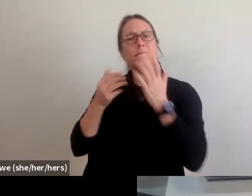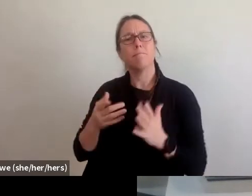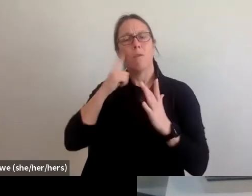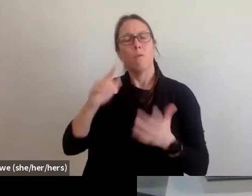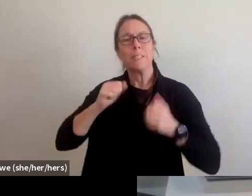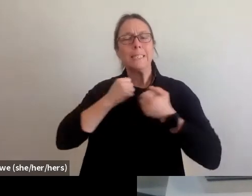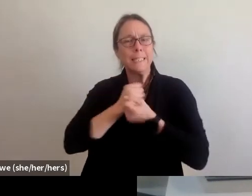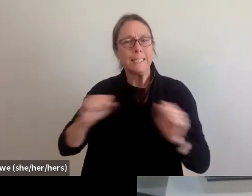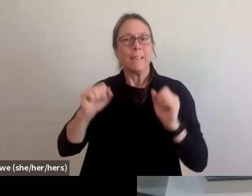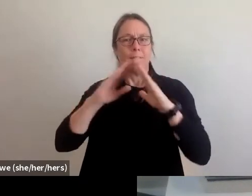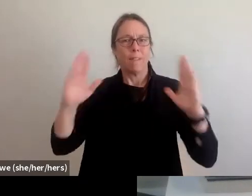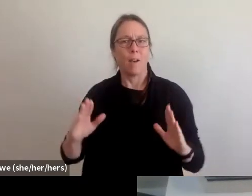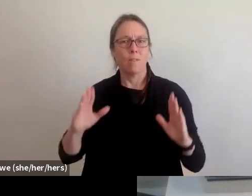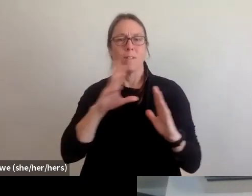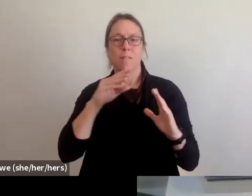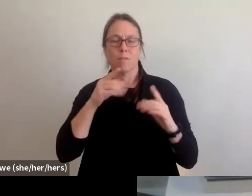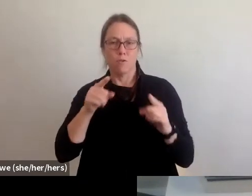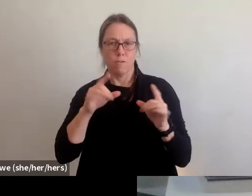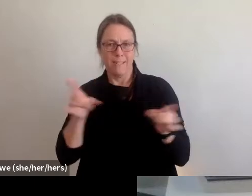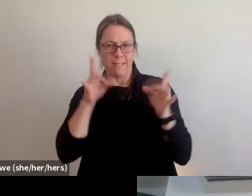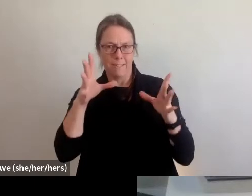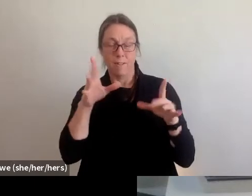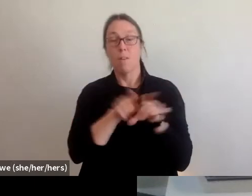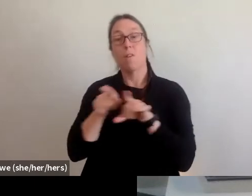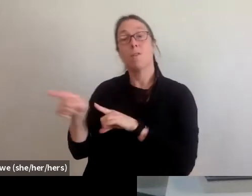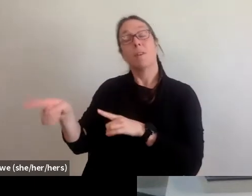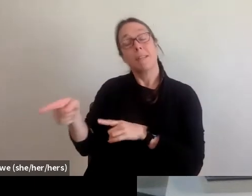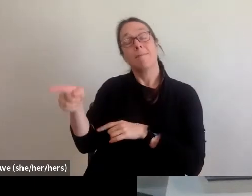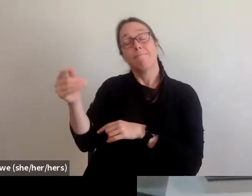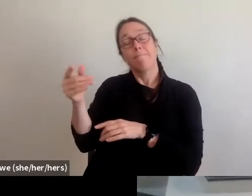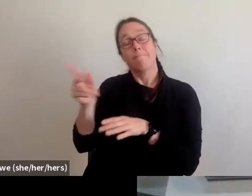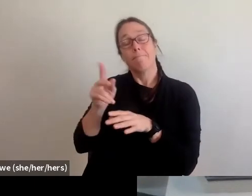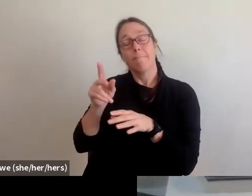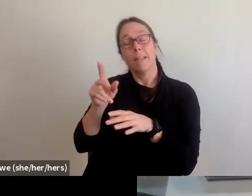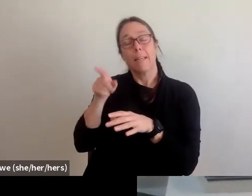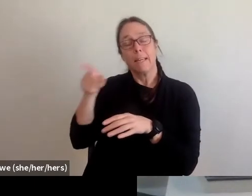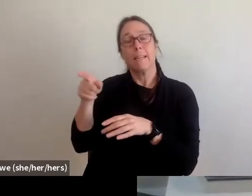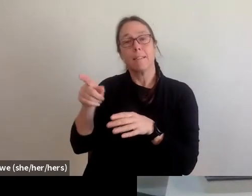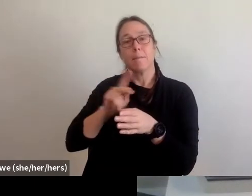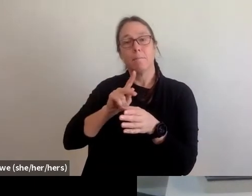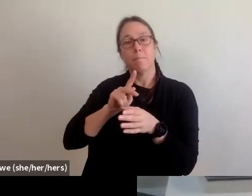And professionally is known as a housing policy analyst for National Low Income Housing Coalition.